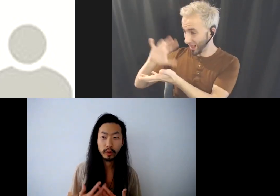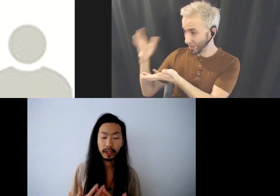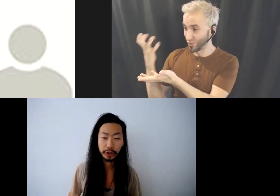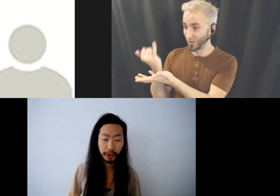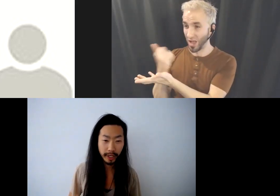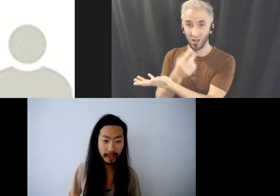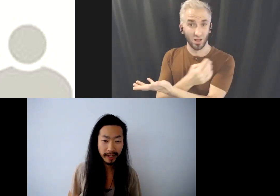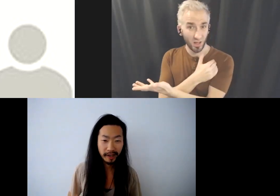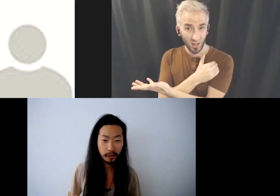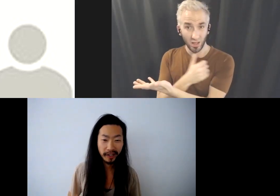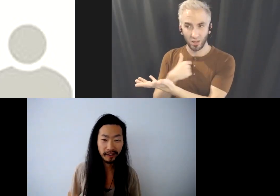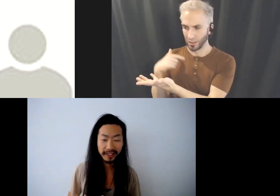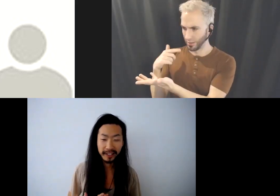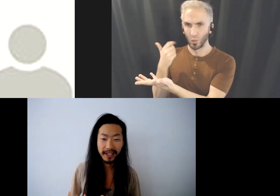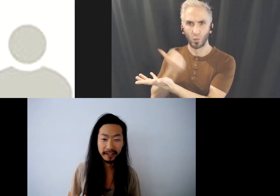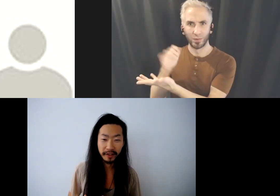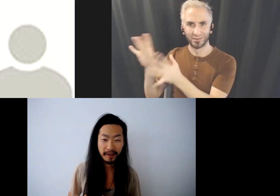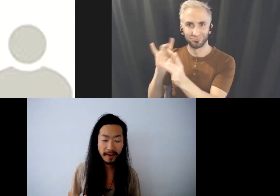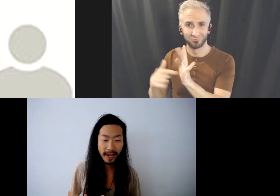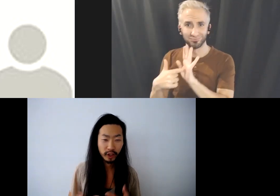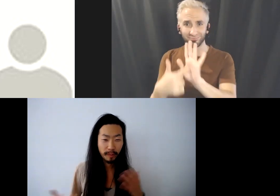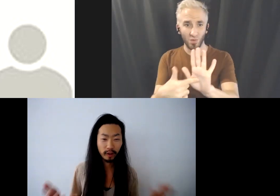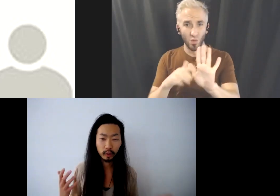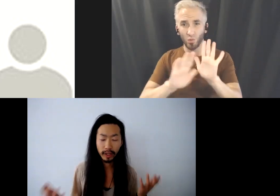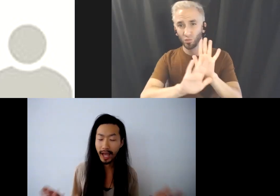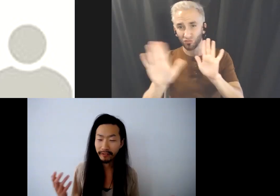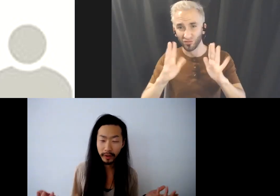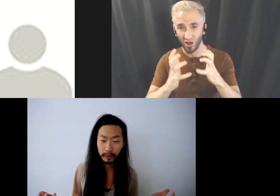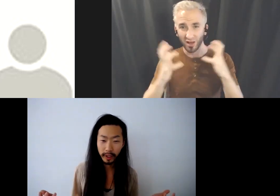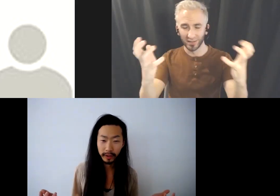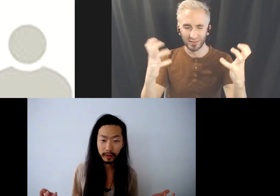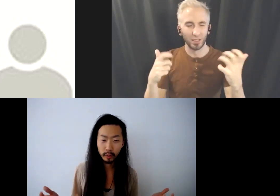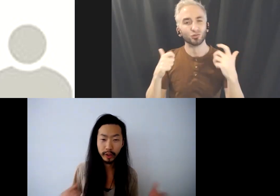You want to share with the audience here and now. Trying to balance work life you know, trying to reuse